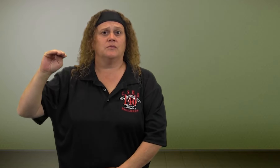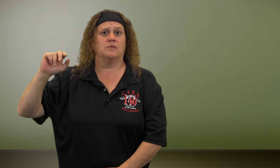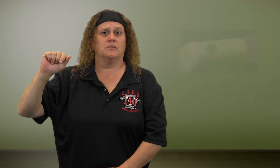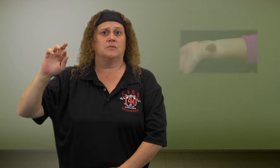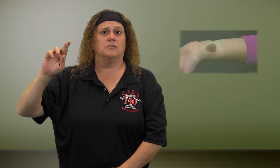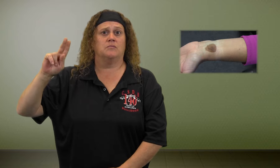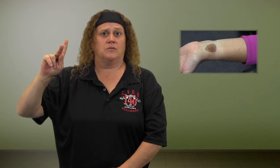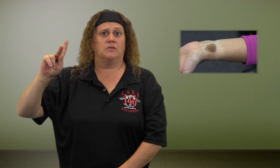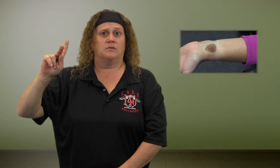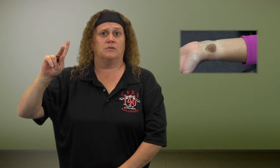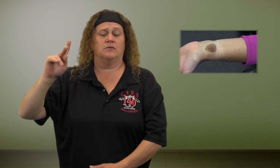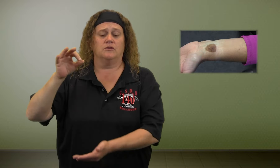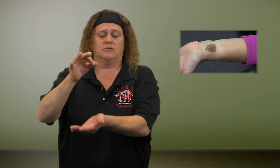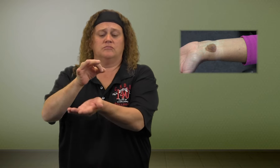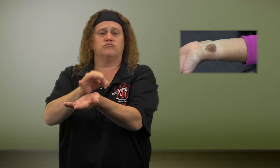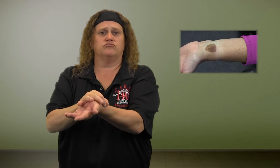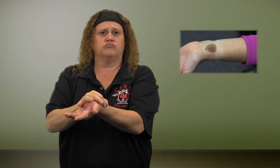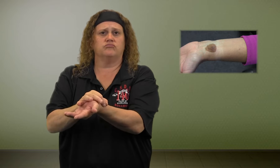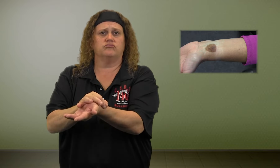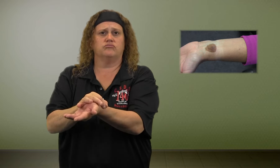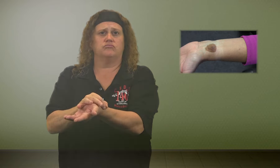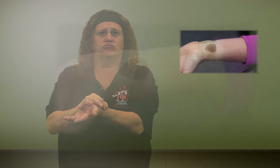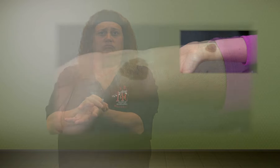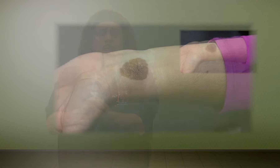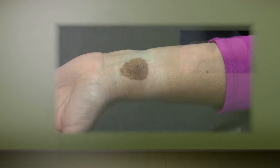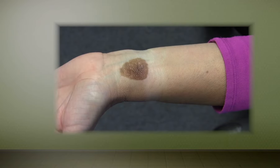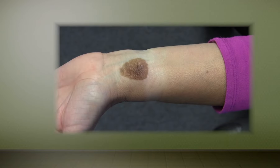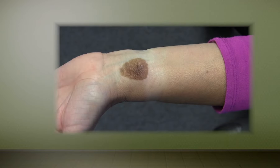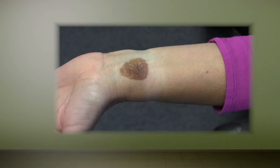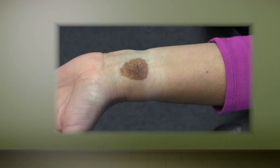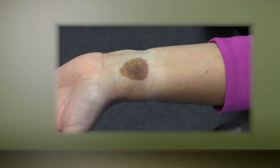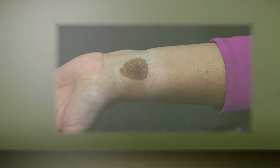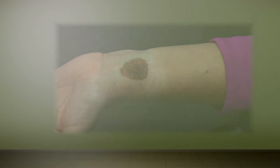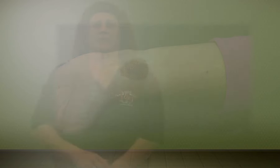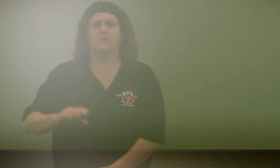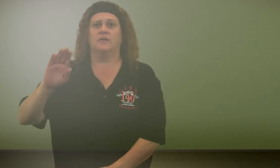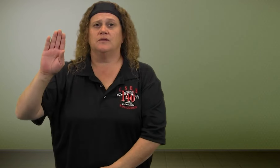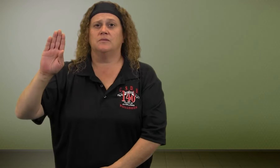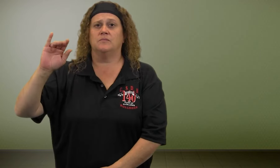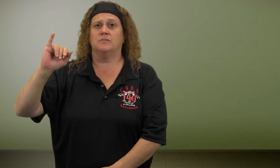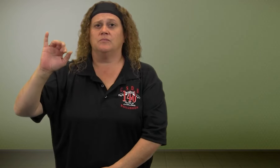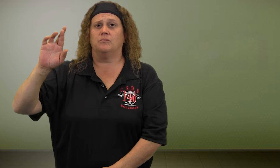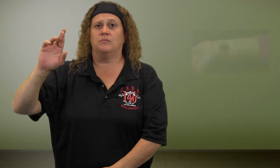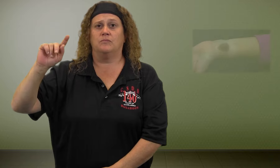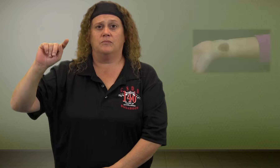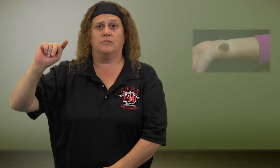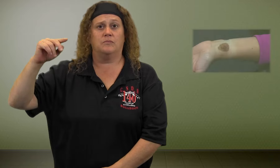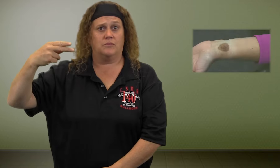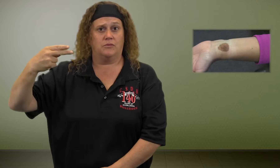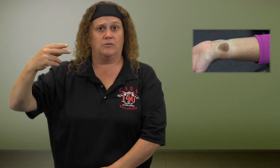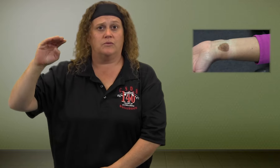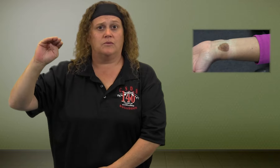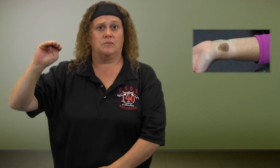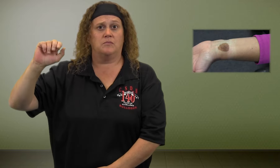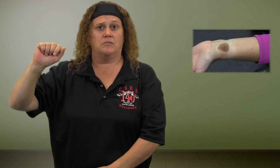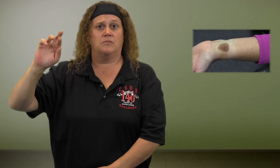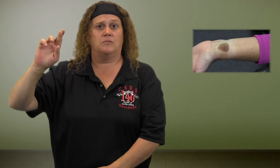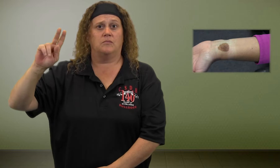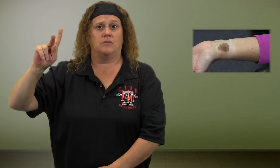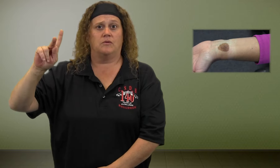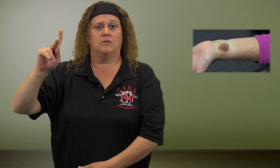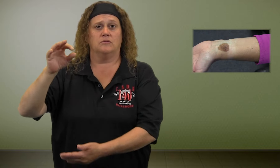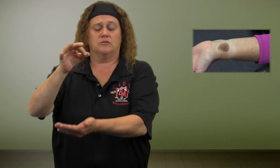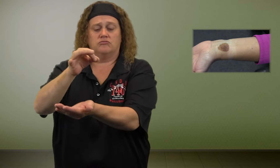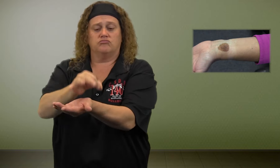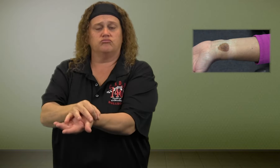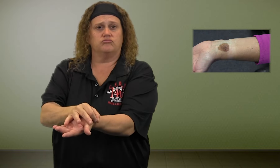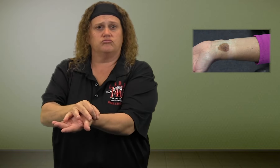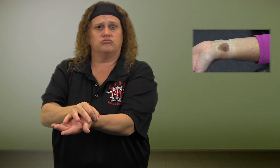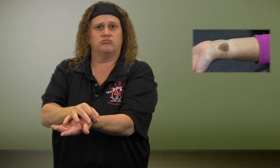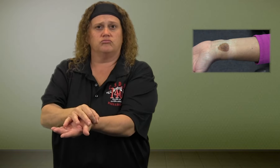Birthmark.